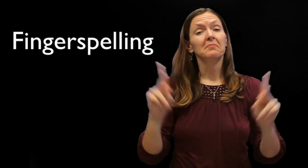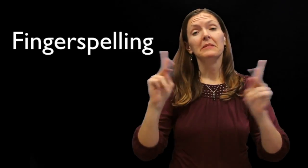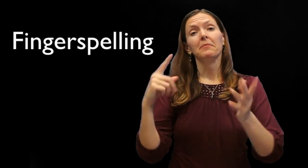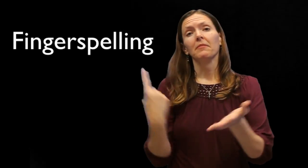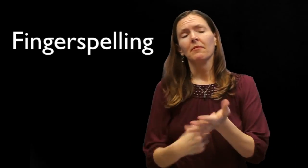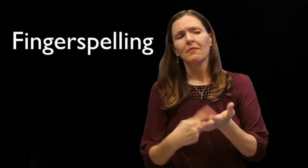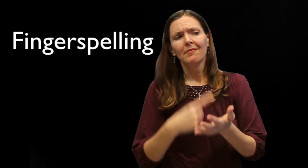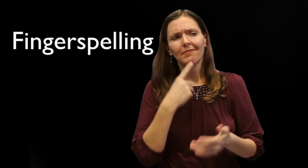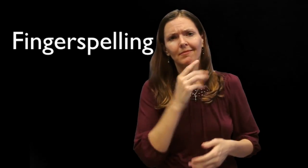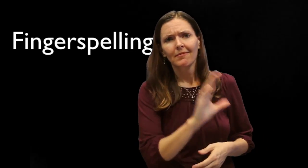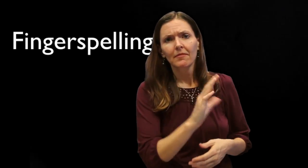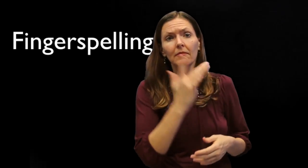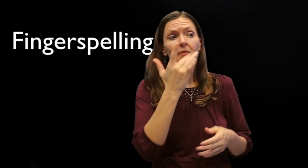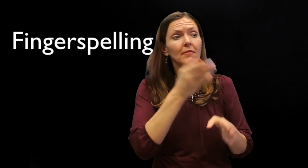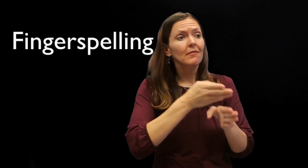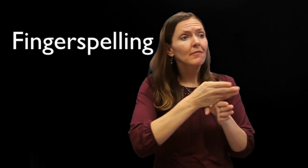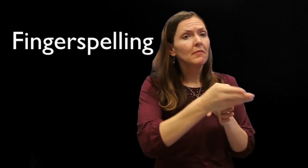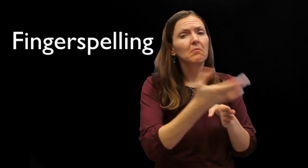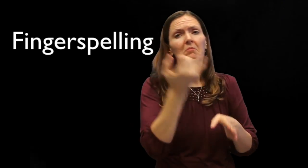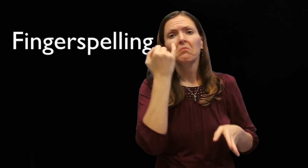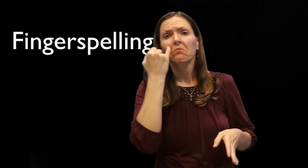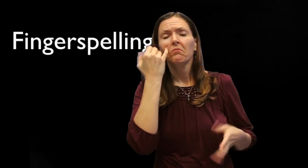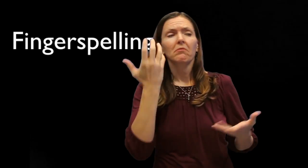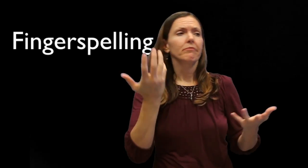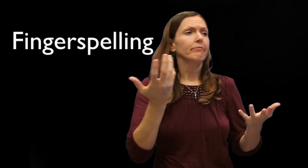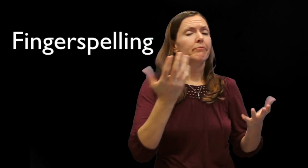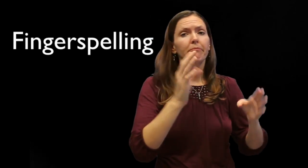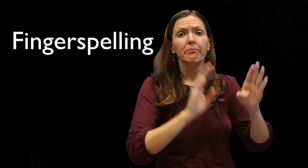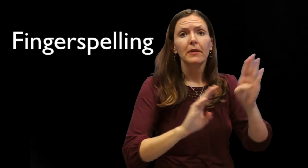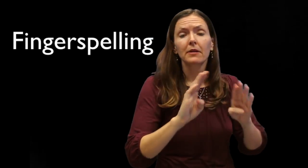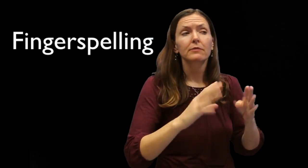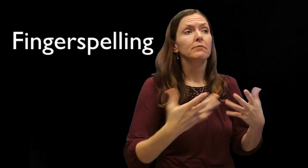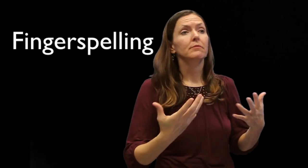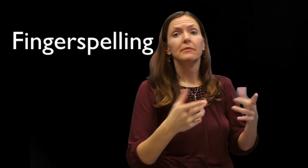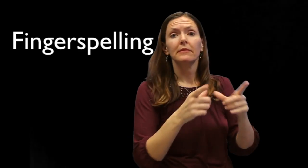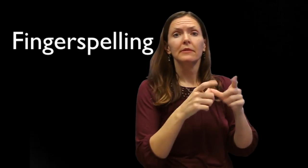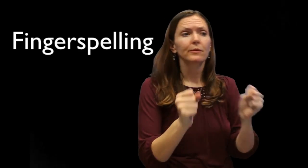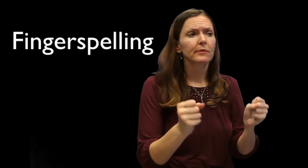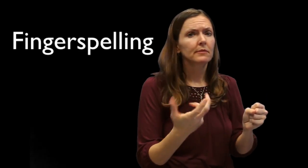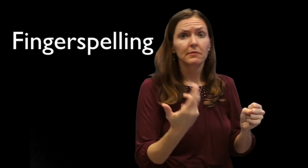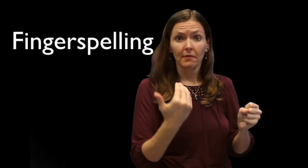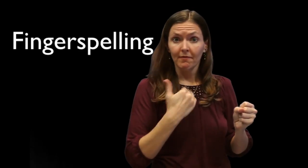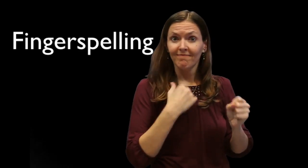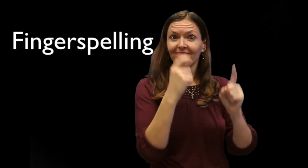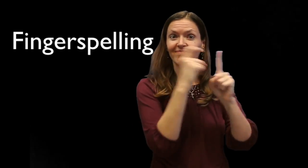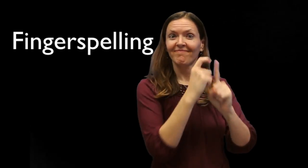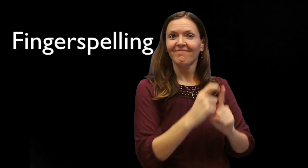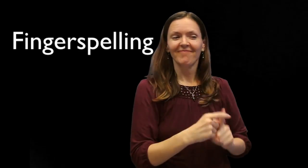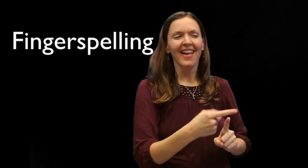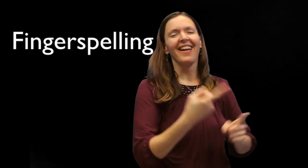People say that there are discipline-specific terms that do not have a sign, for instance, in Biology or Linguistics.